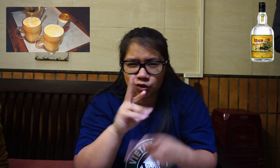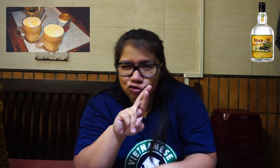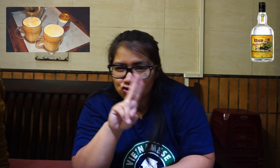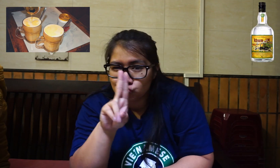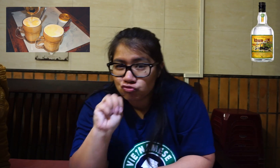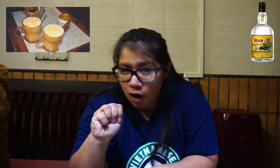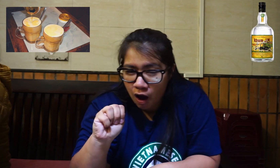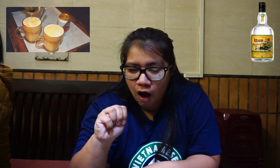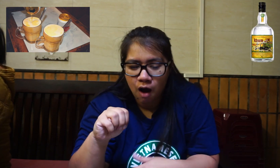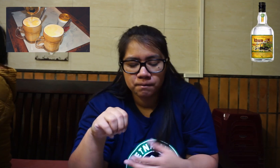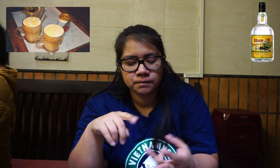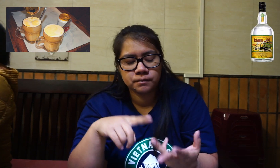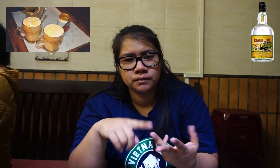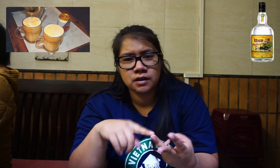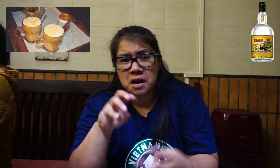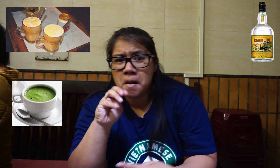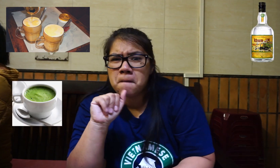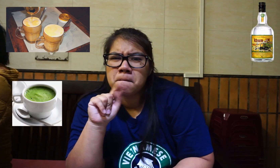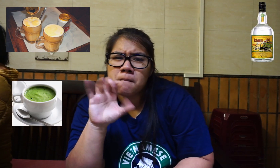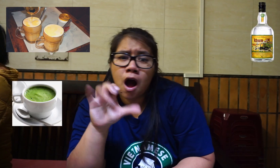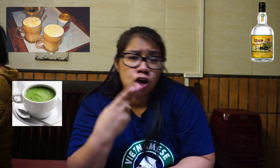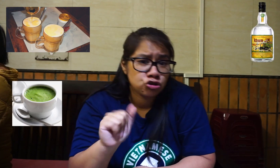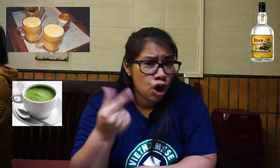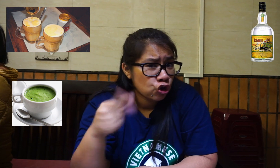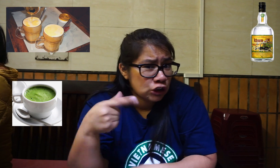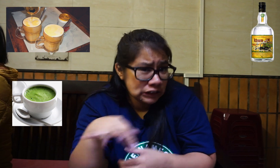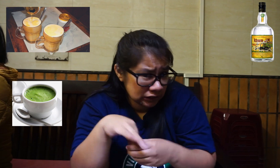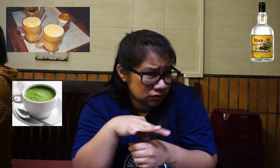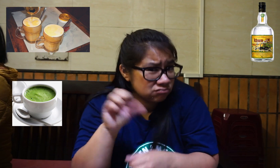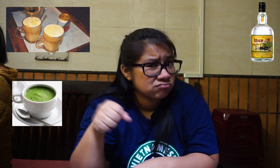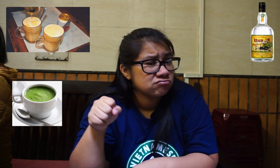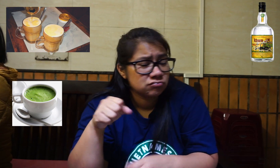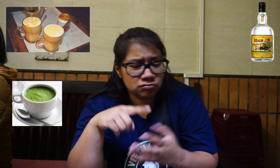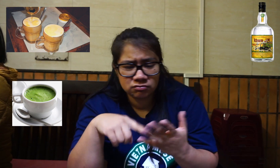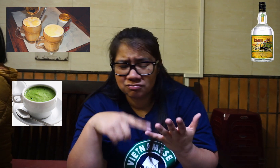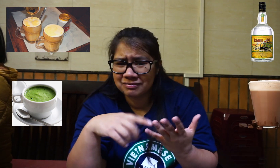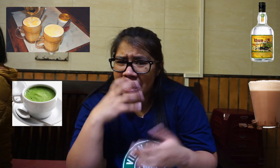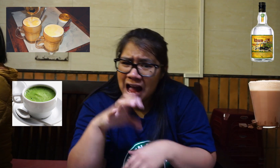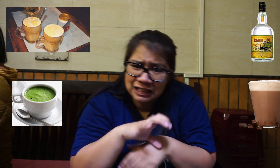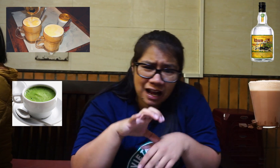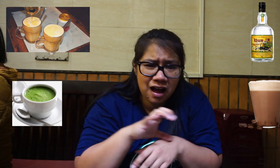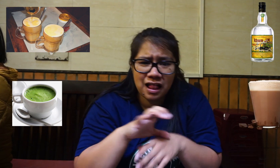Rum Matcha green tea Yes! Hot chocolate